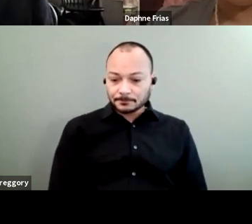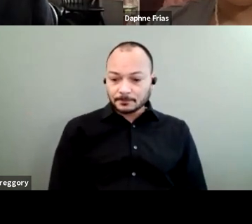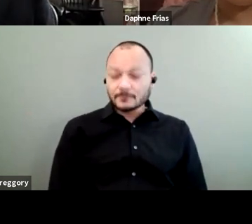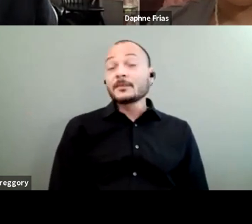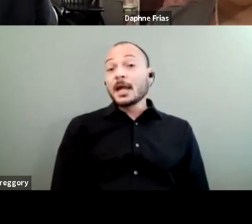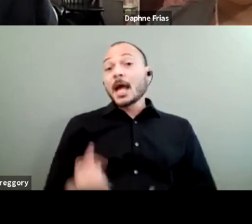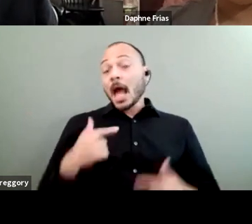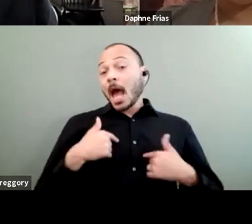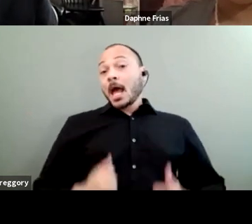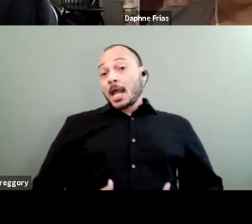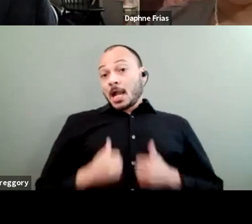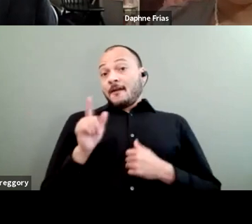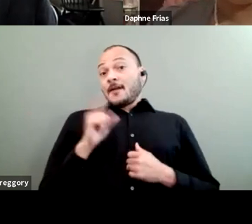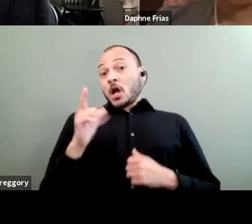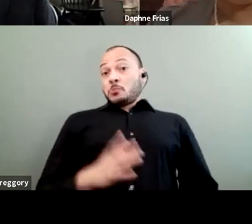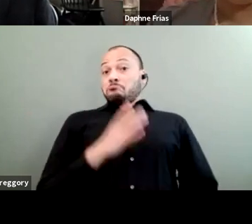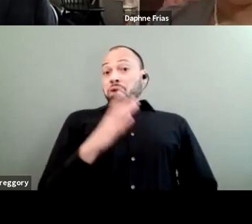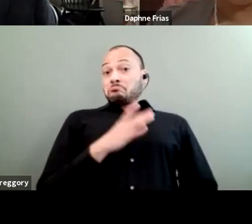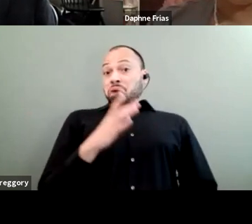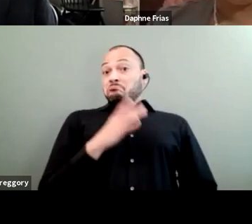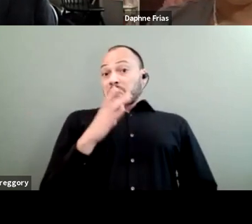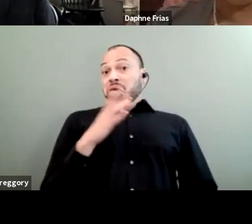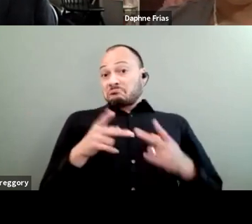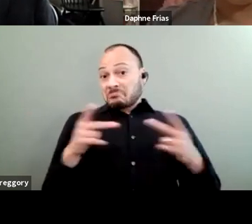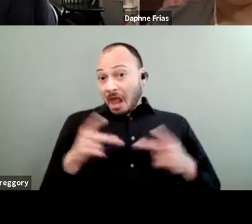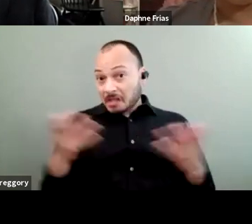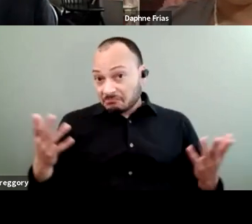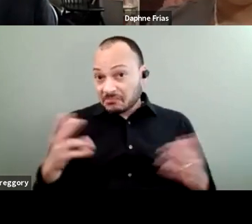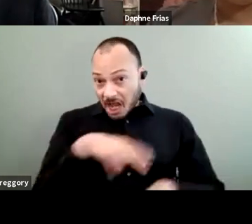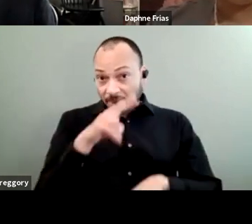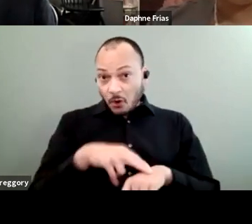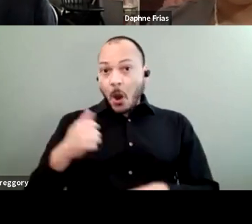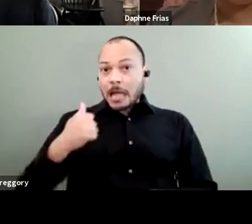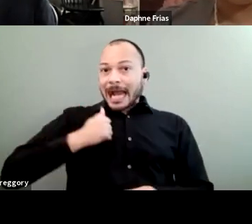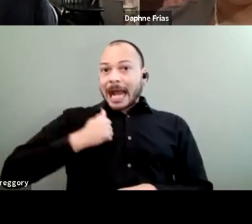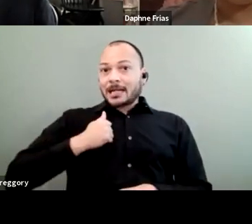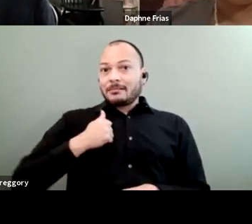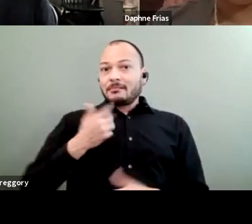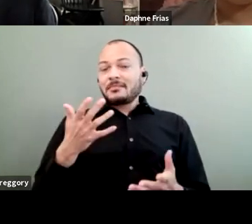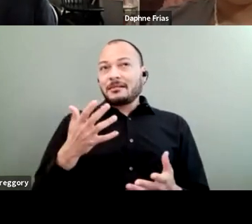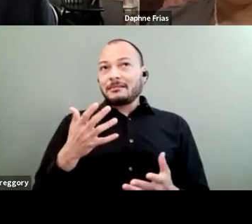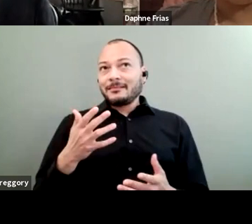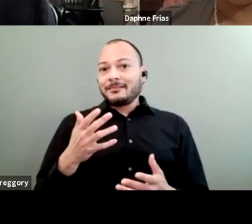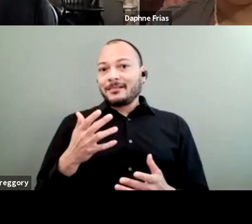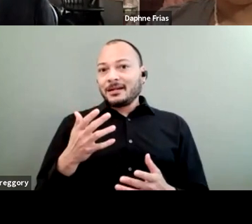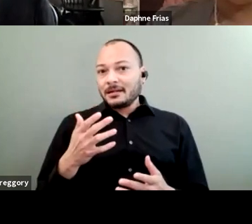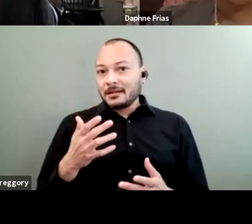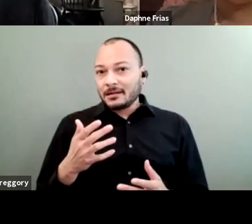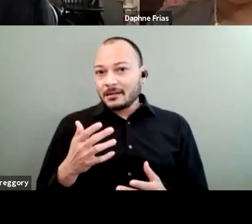because, of course, Canada... I mean, at least Quebec has not experienced